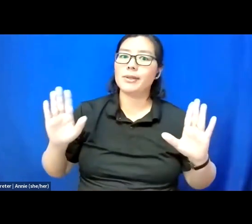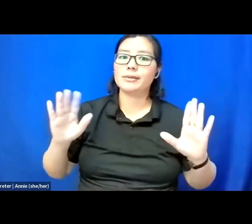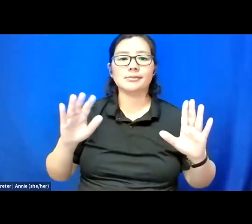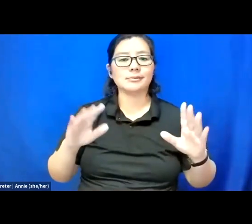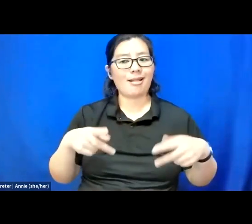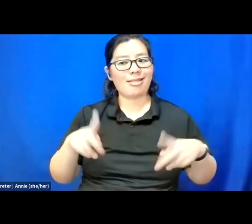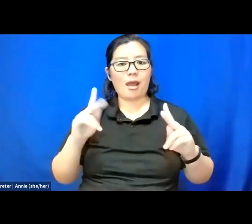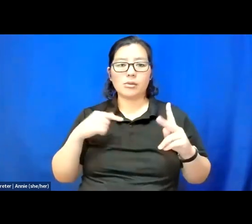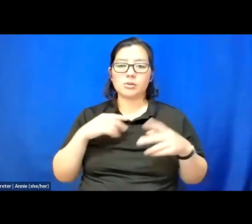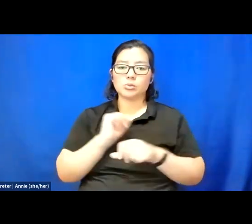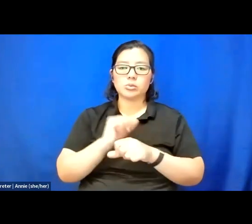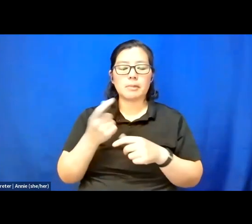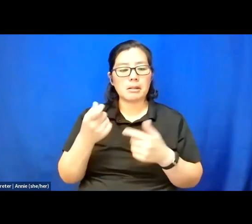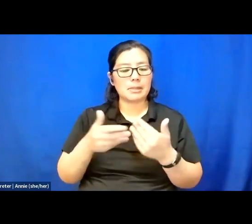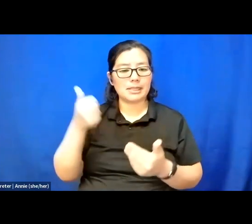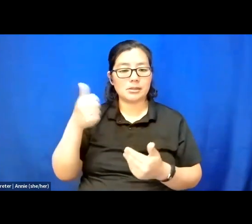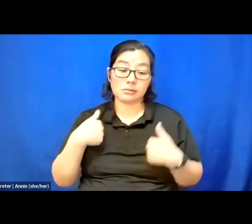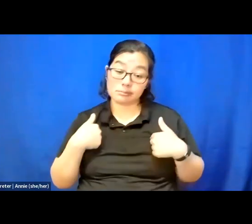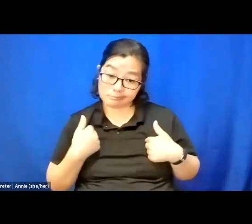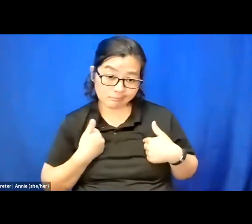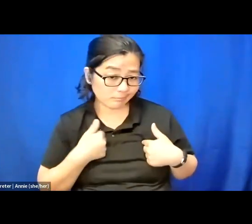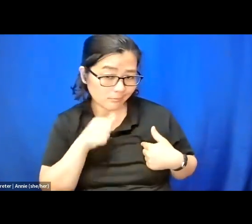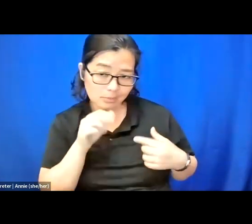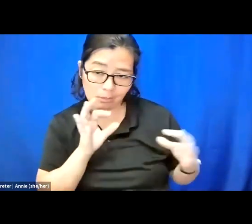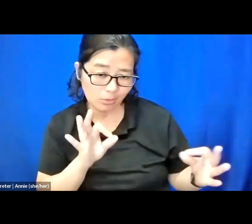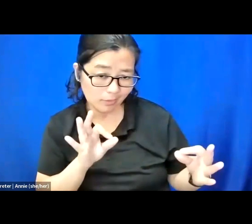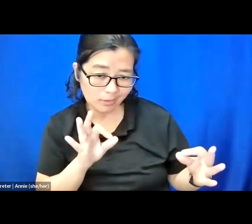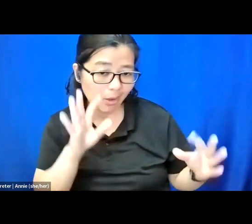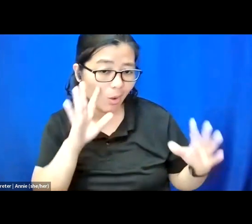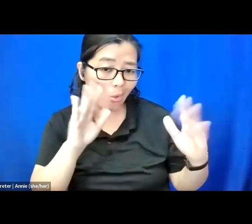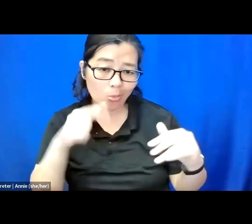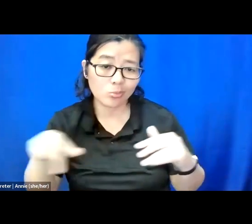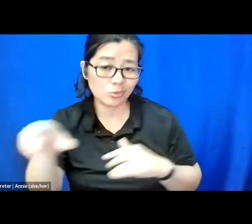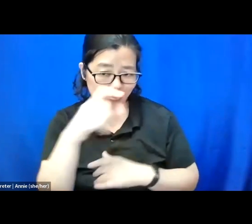I know that I'm not perfect and I hope that people understand that I do not --